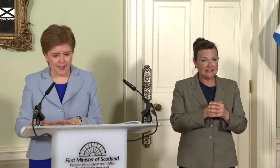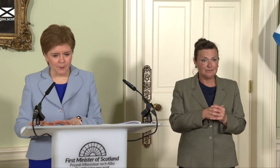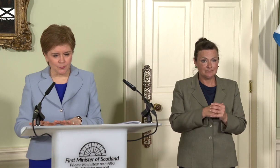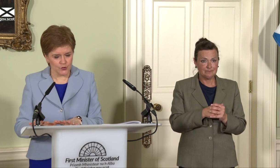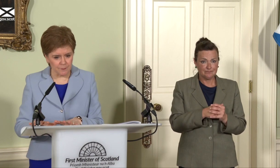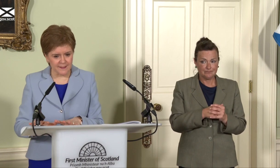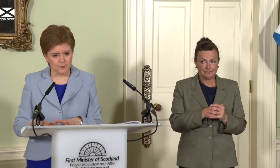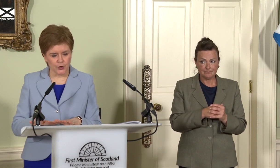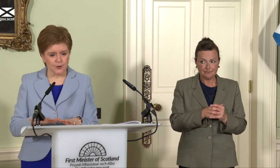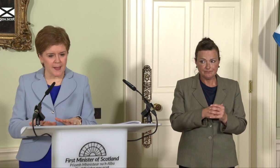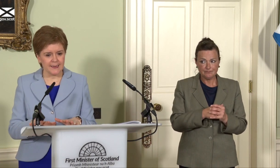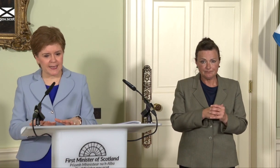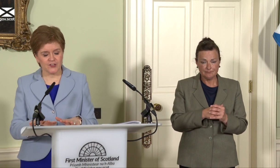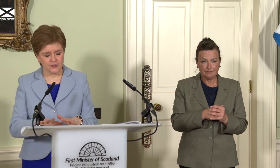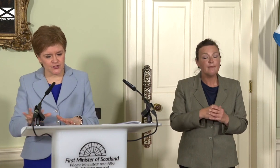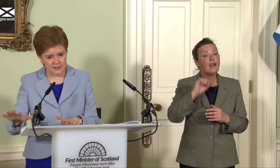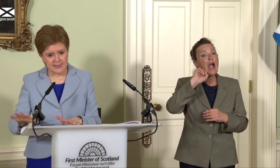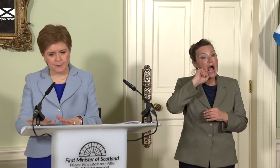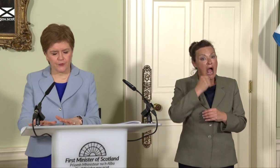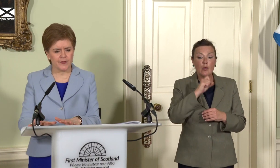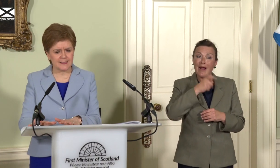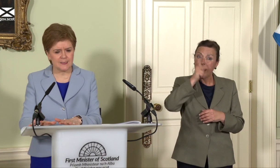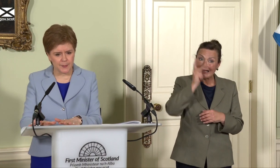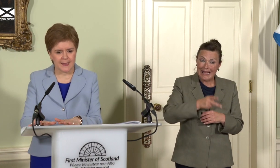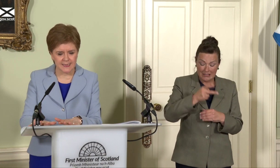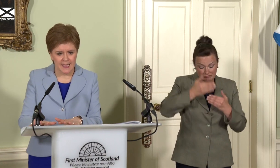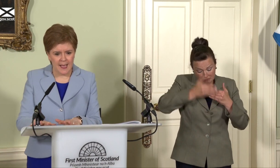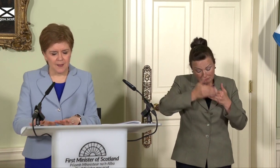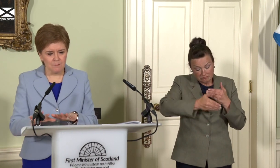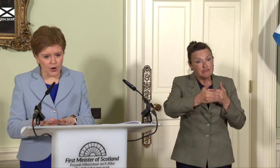will no doubt make this point on many occasions, not just today but throughout this debate, much